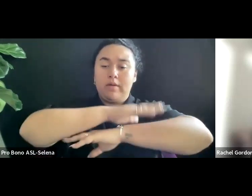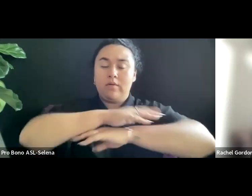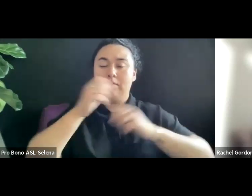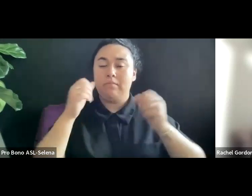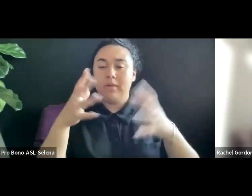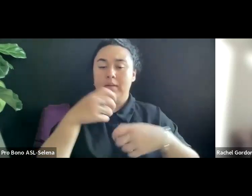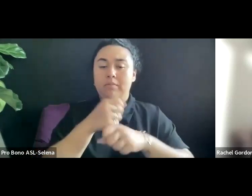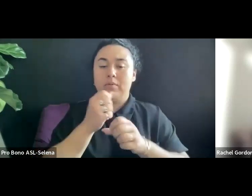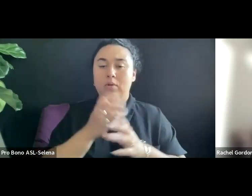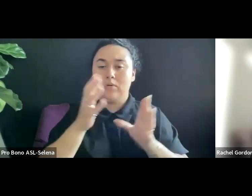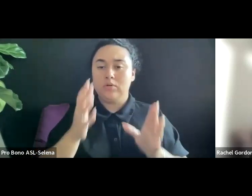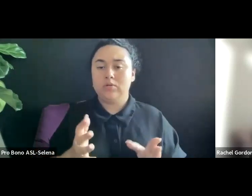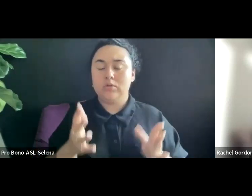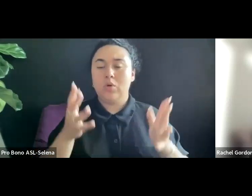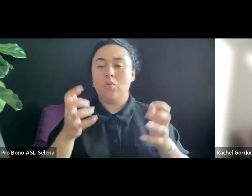GOING AGGREGATORS.